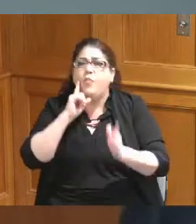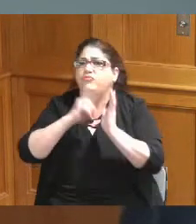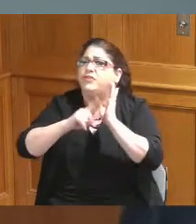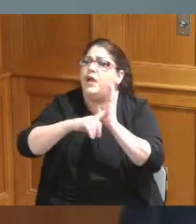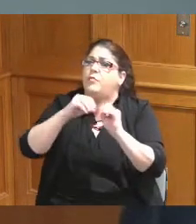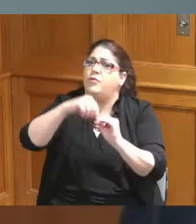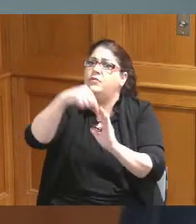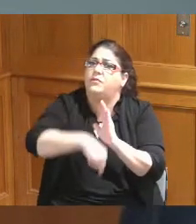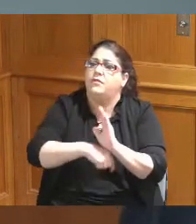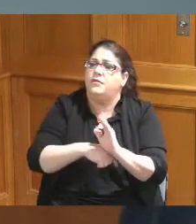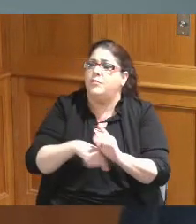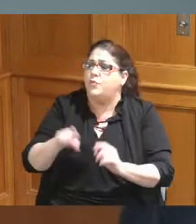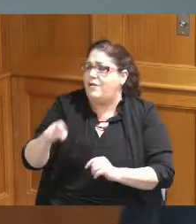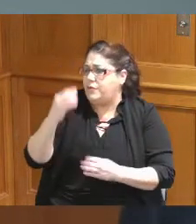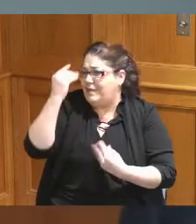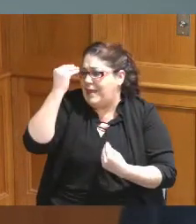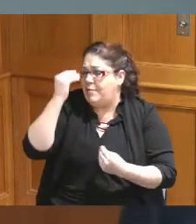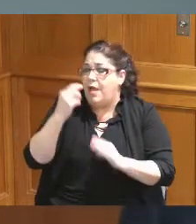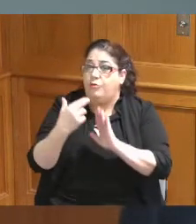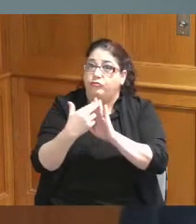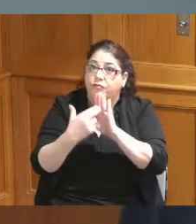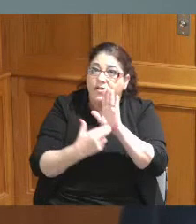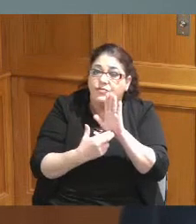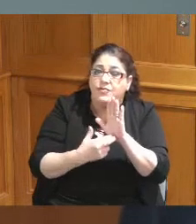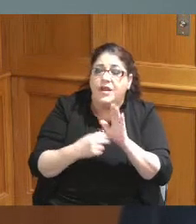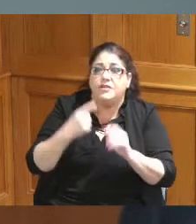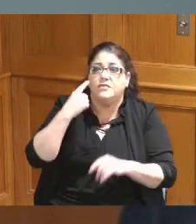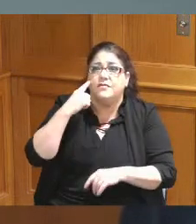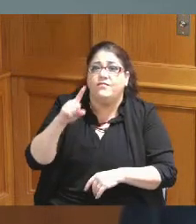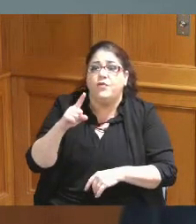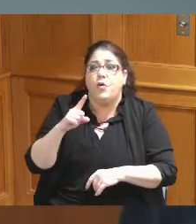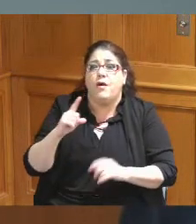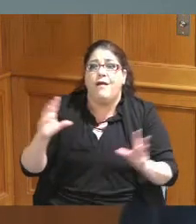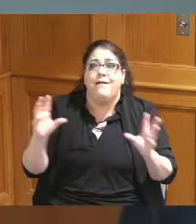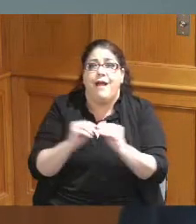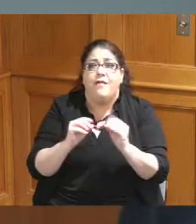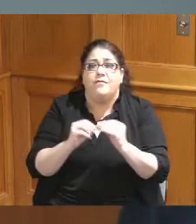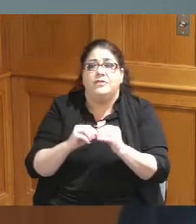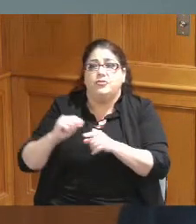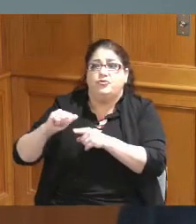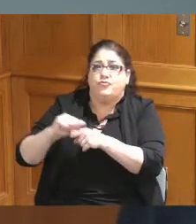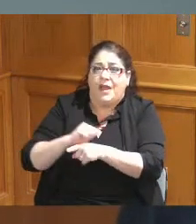that but when you think about registrations for for conferences training things of that nature